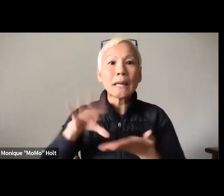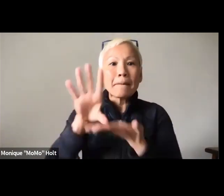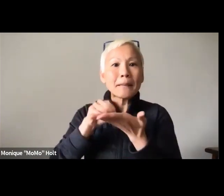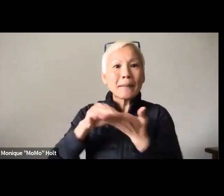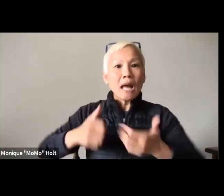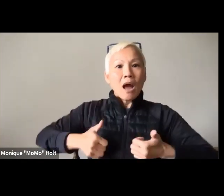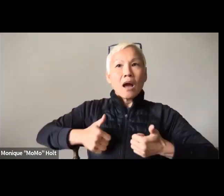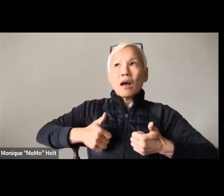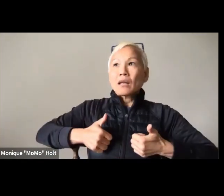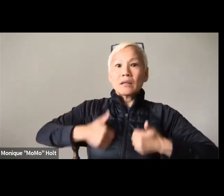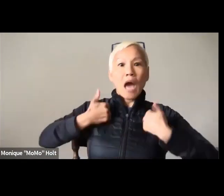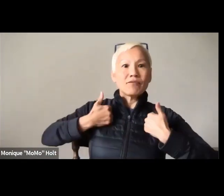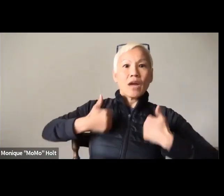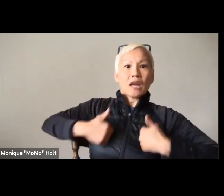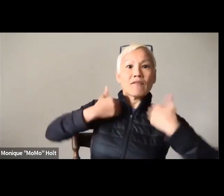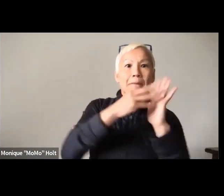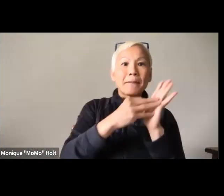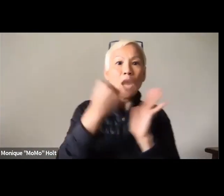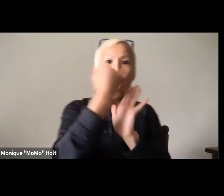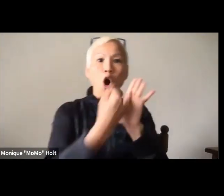We are people, we are artists.